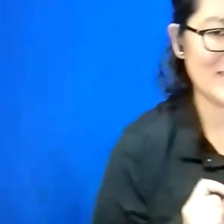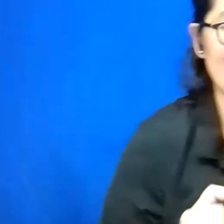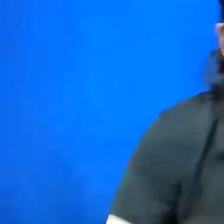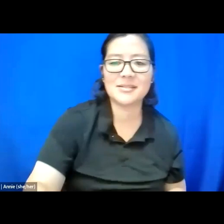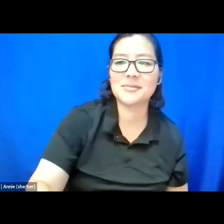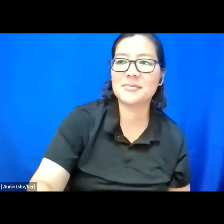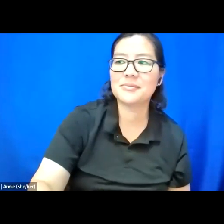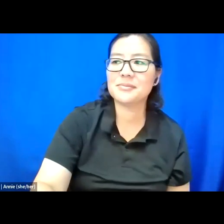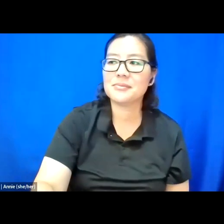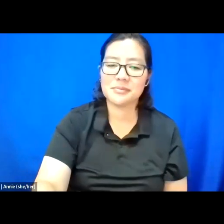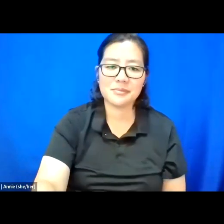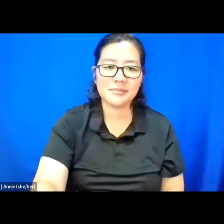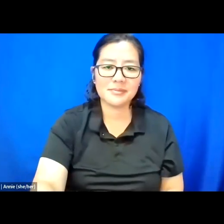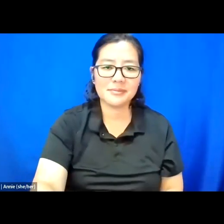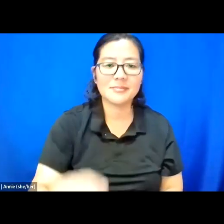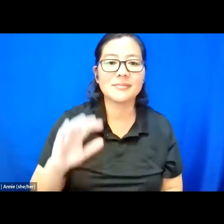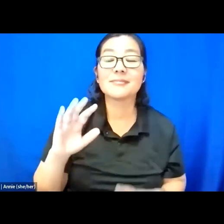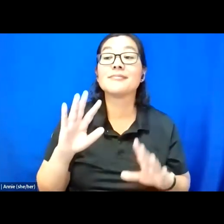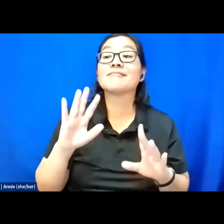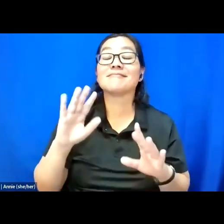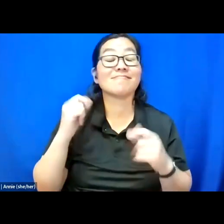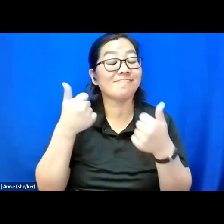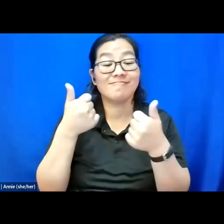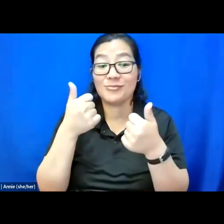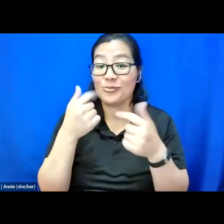That sounds great. T, are you ready to go instead?